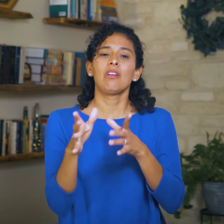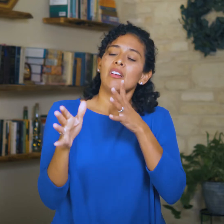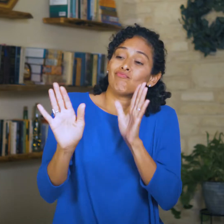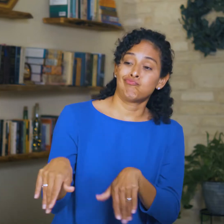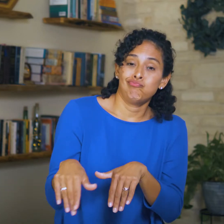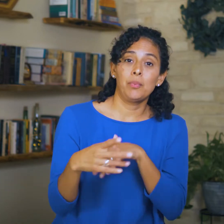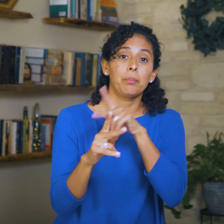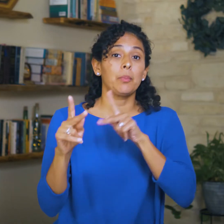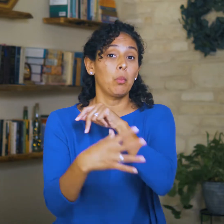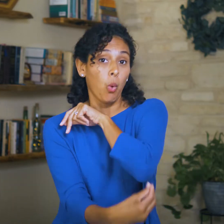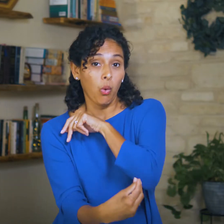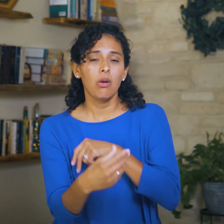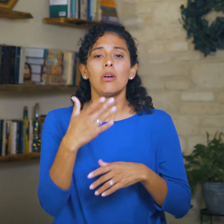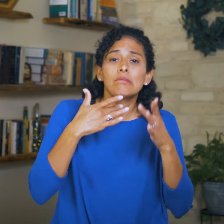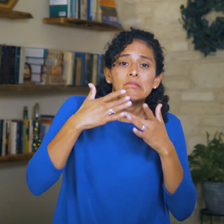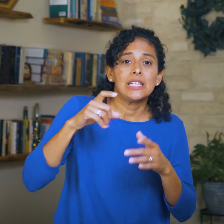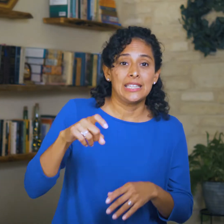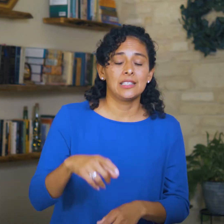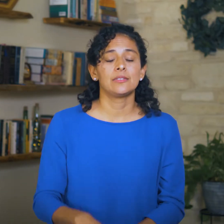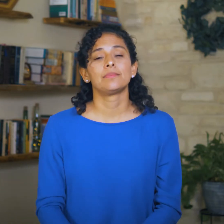is a disregard for the poor and needy.